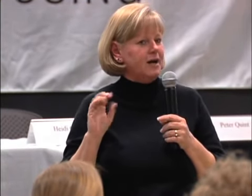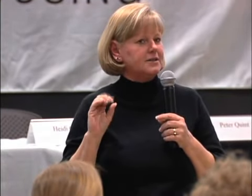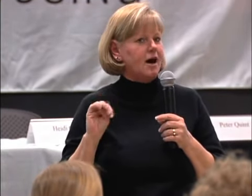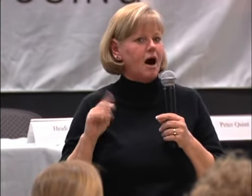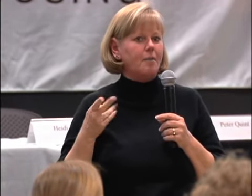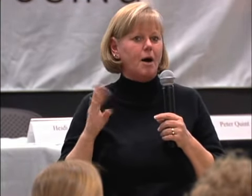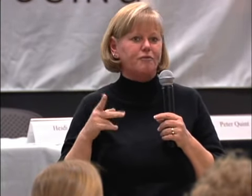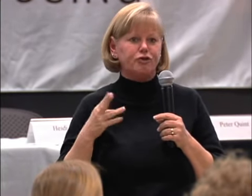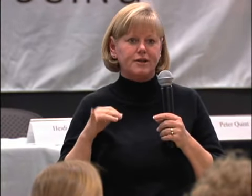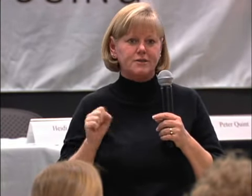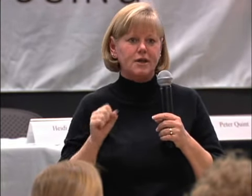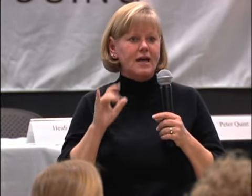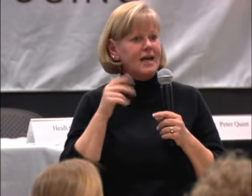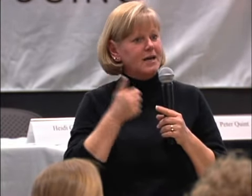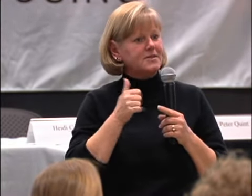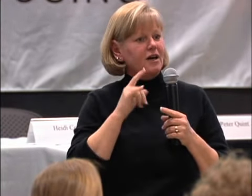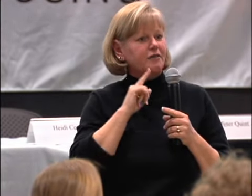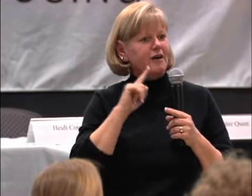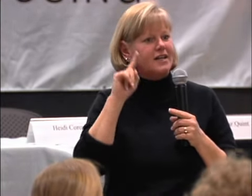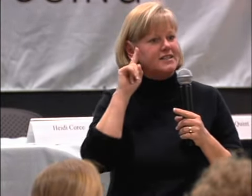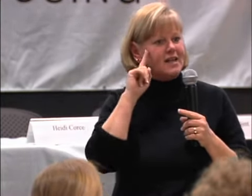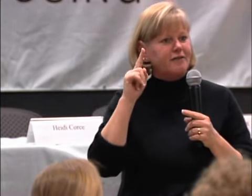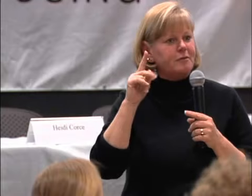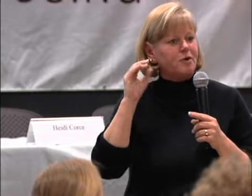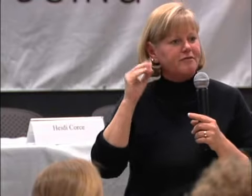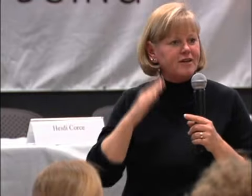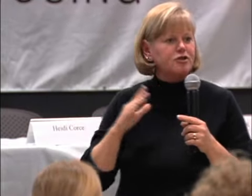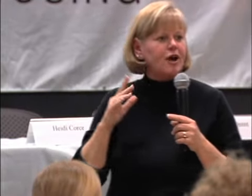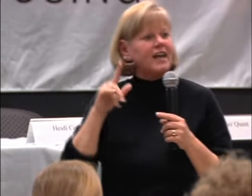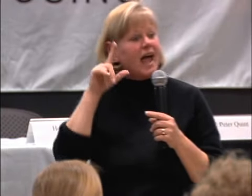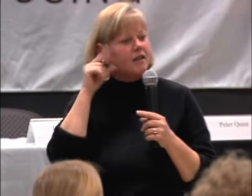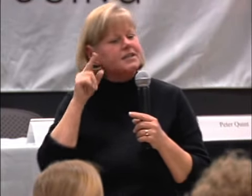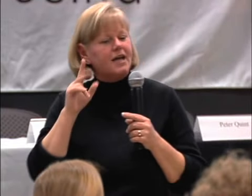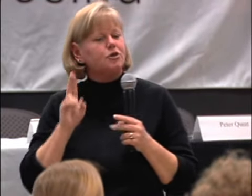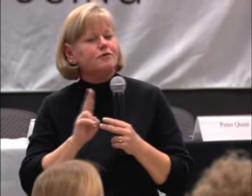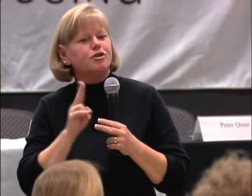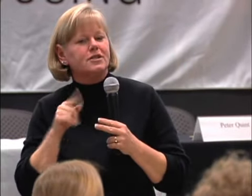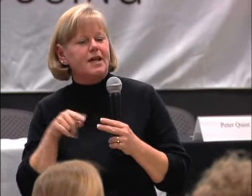A DEAF PROFESSOR AT GALLAUDET. THAT WORD WAS INTRODUCED IN A